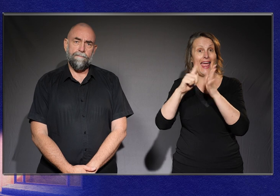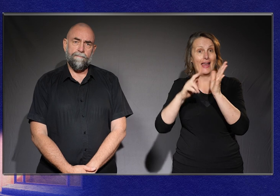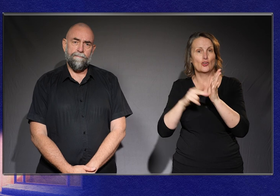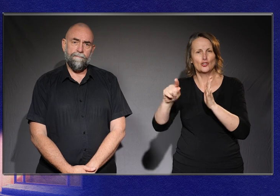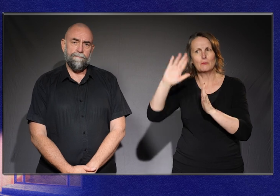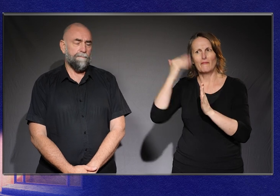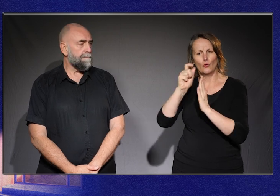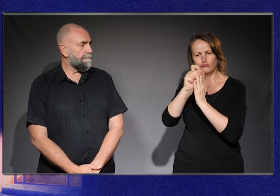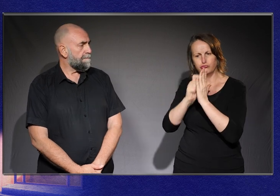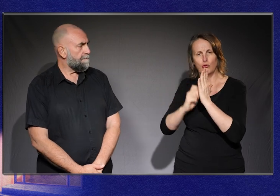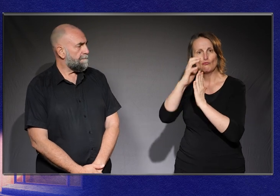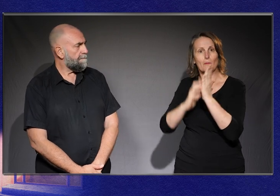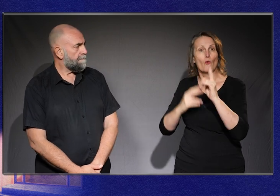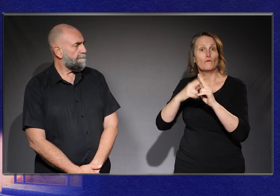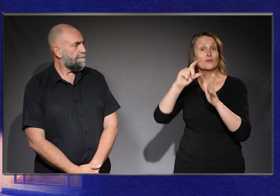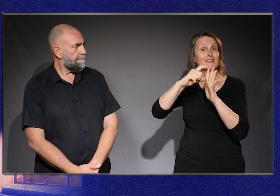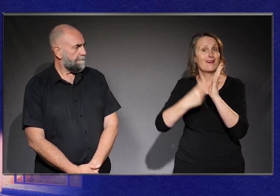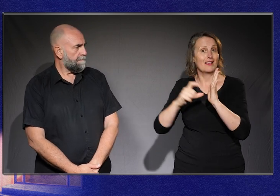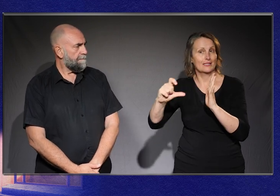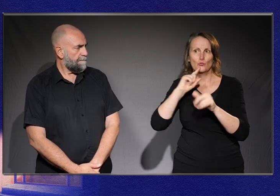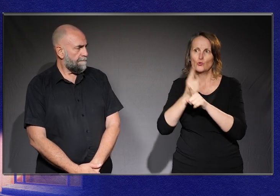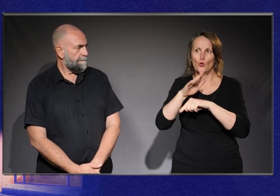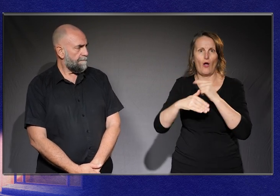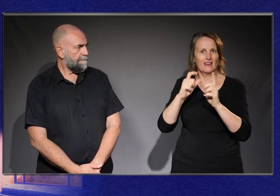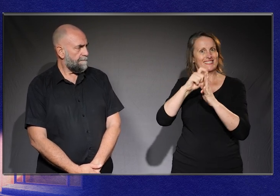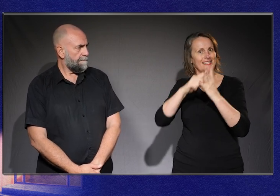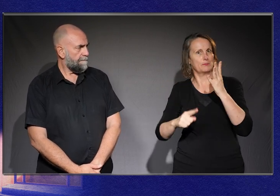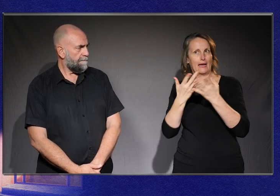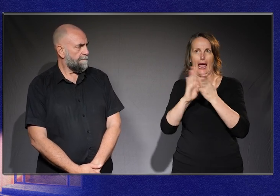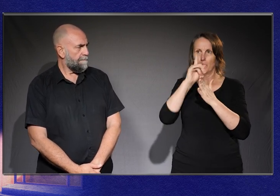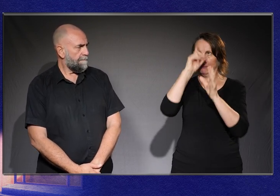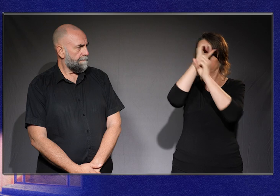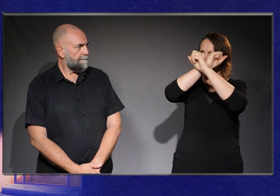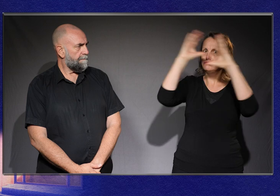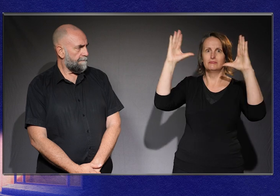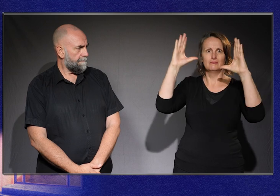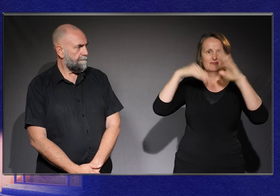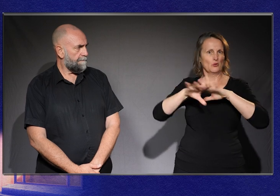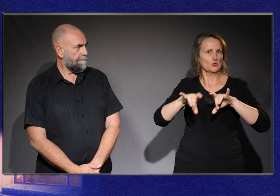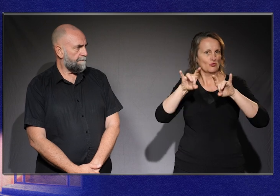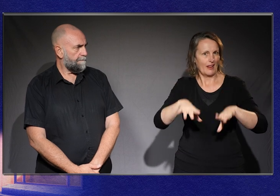The sorts of policies and mechanisms that we've used to sequester people have changed